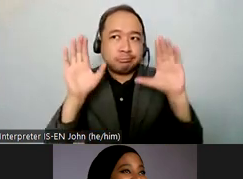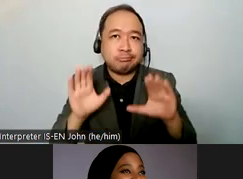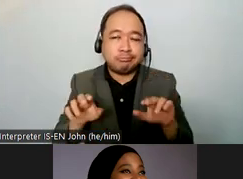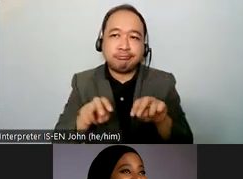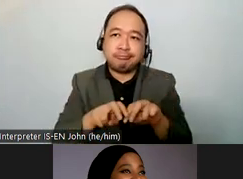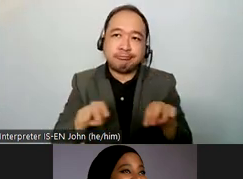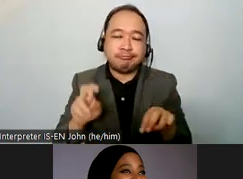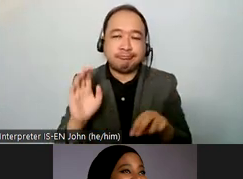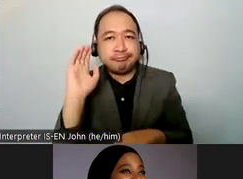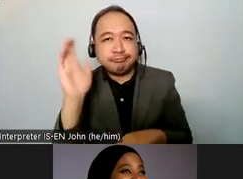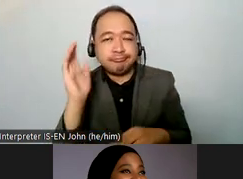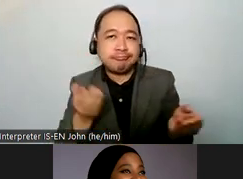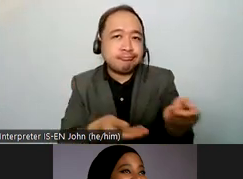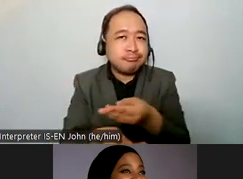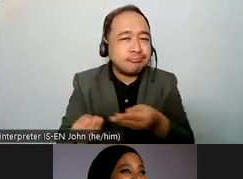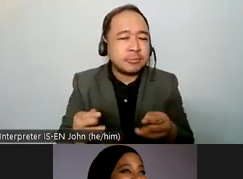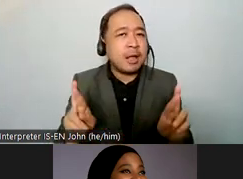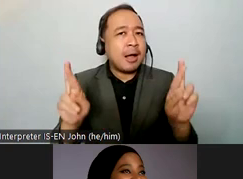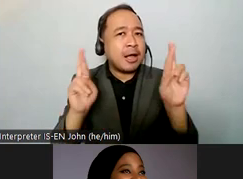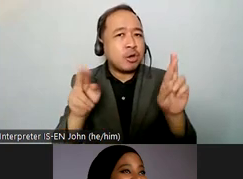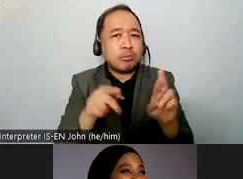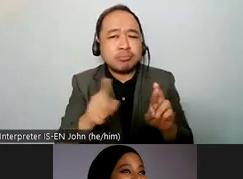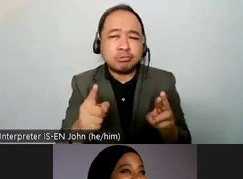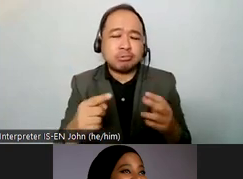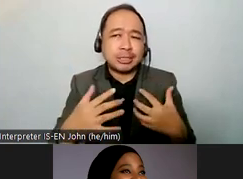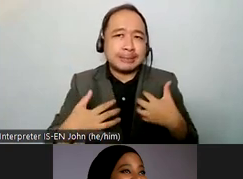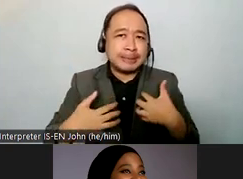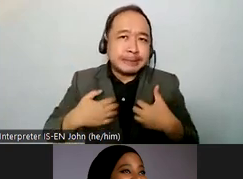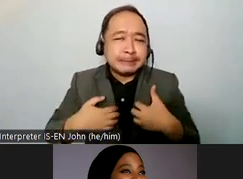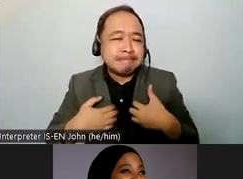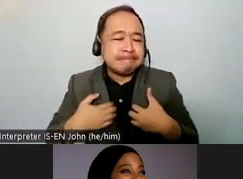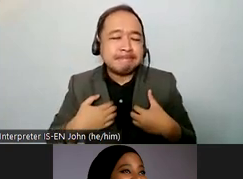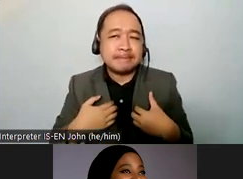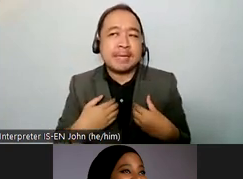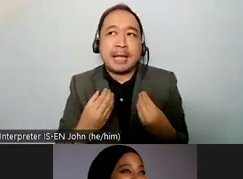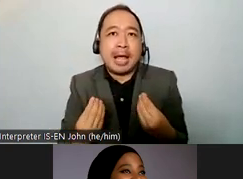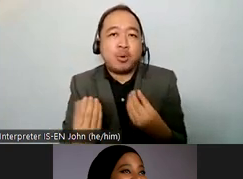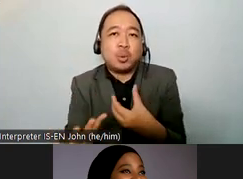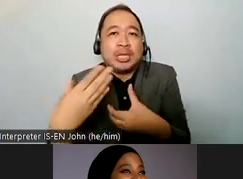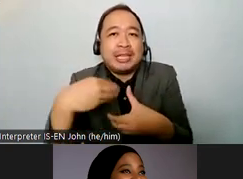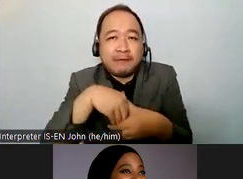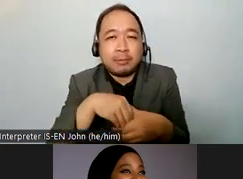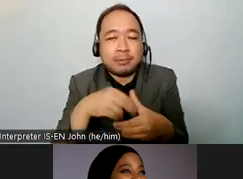good feelings for everyone to engage with the di guidelines we enjoyed writing it and supporting